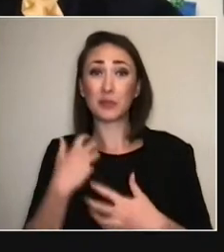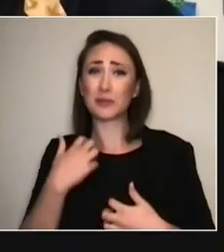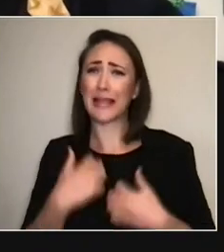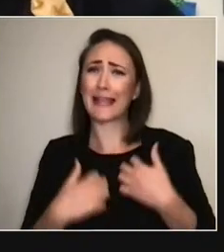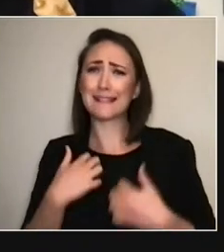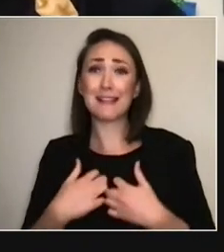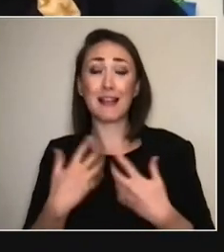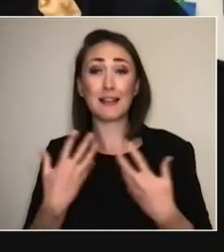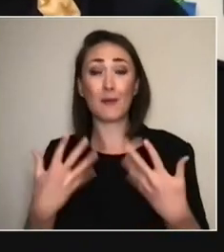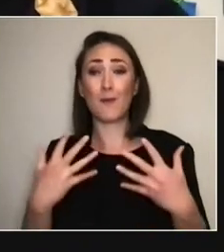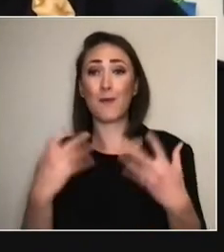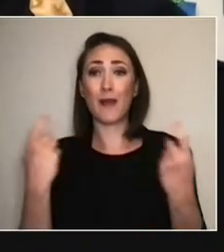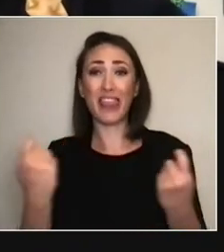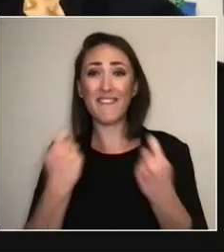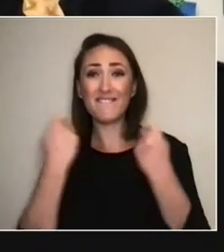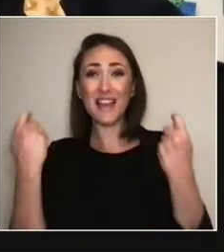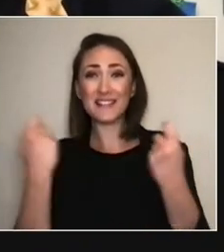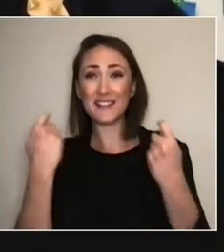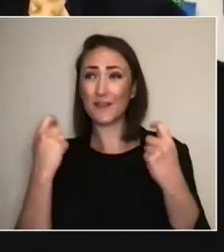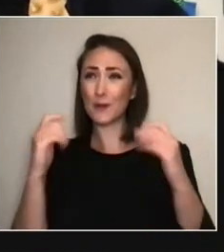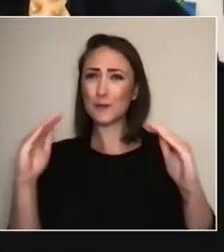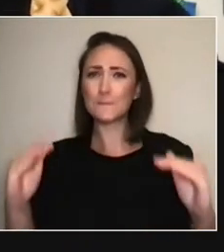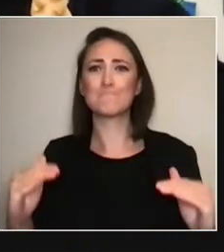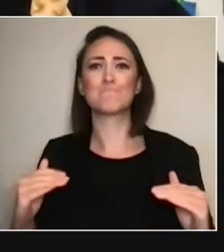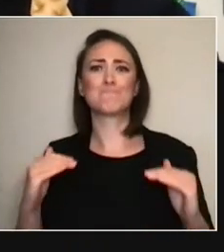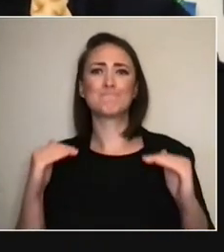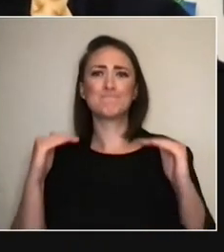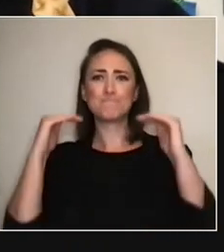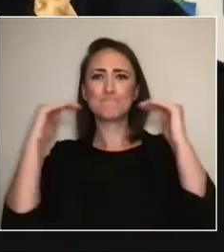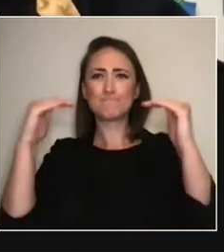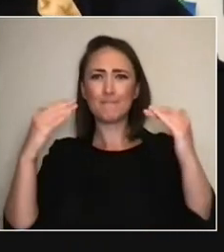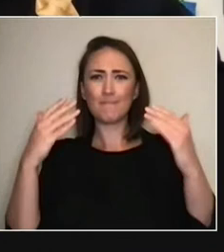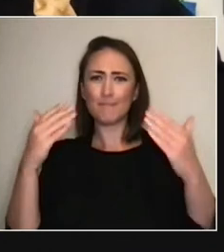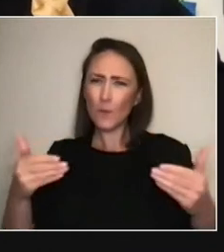to the next steps and stages. The idea of concept touring came—